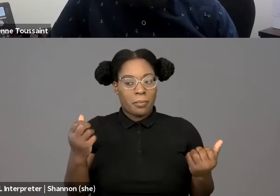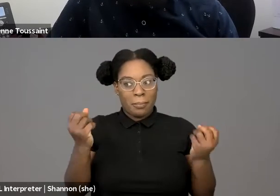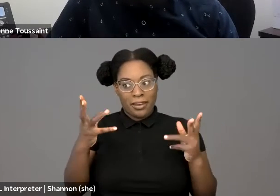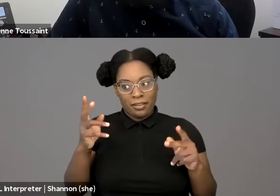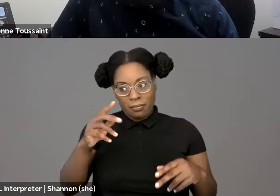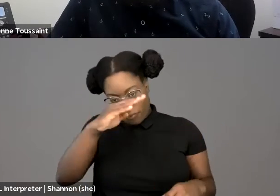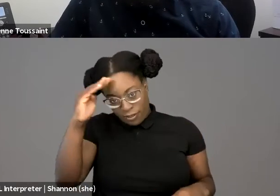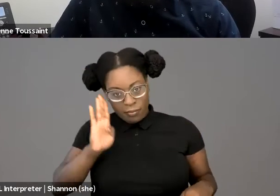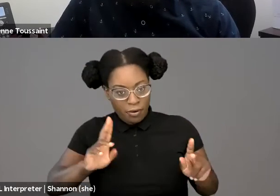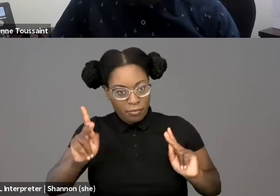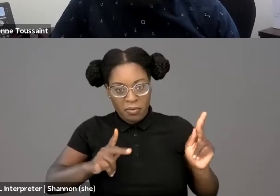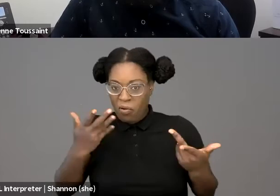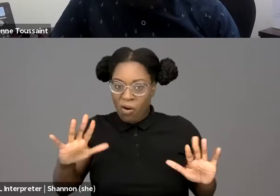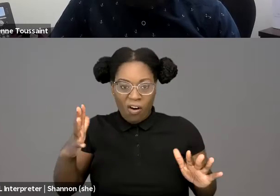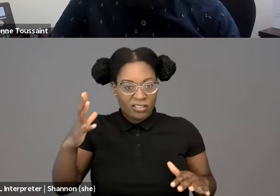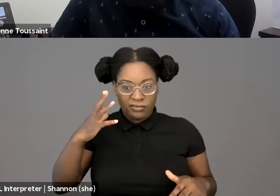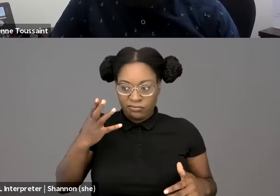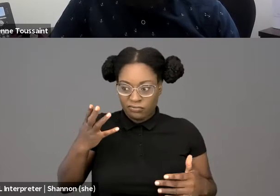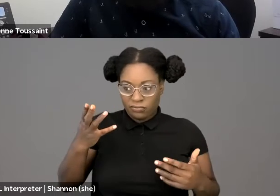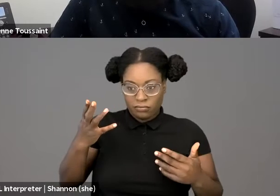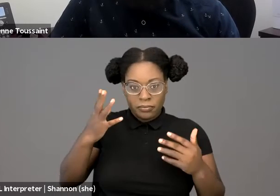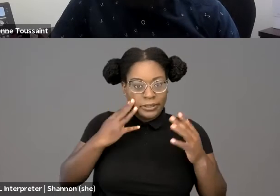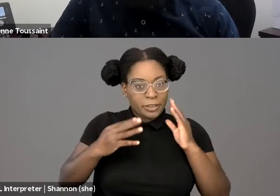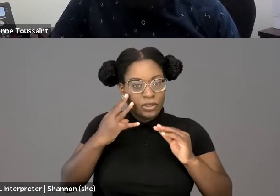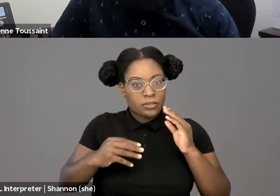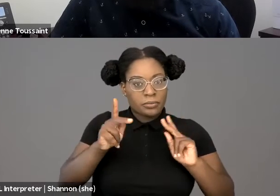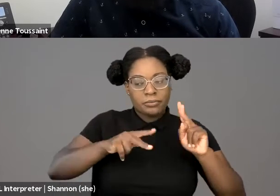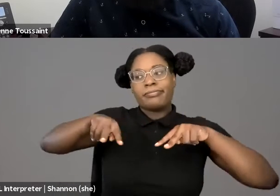I know this project may sound privacy-diminishing,